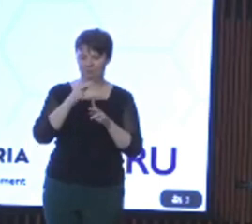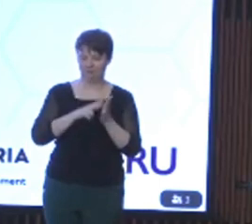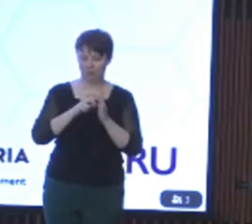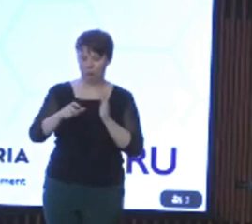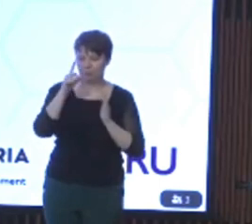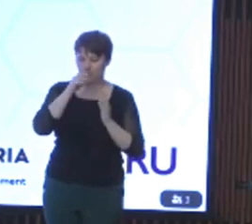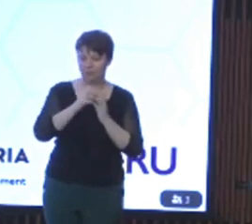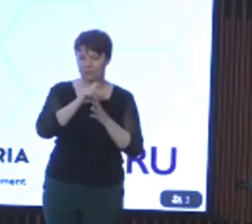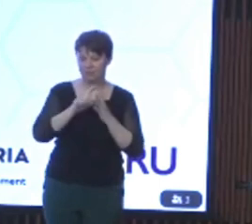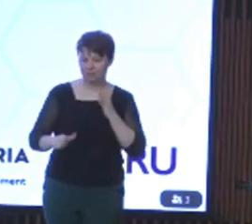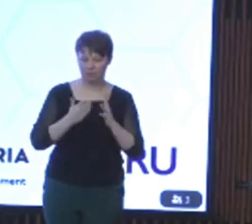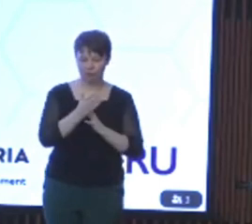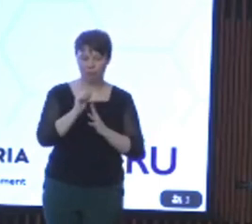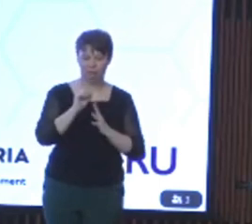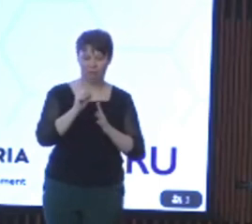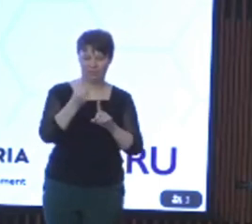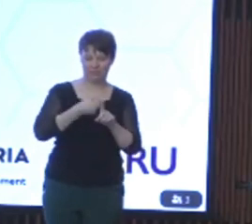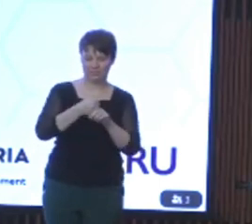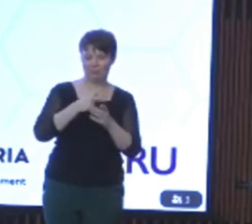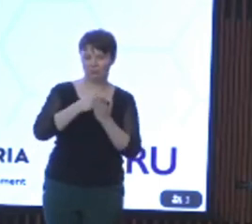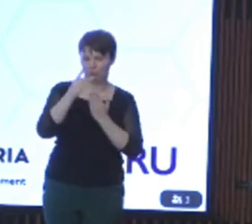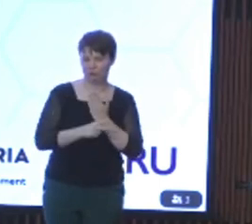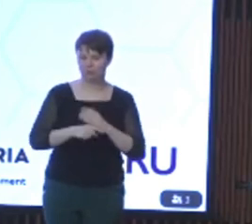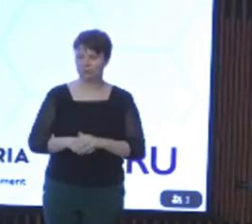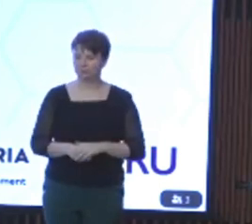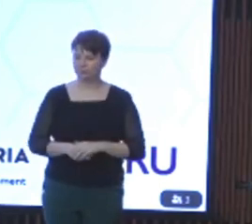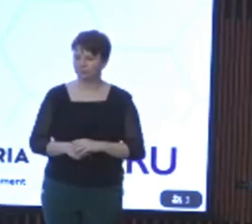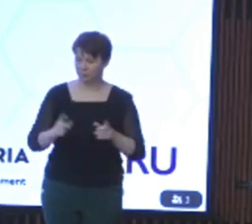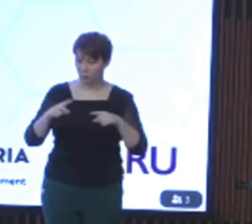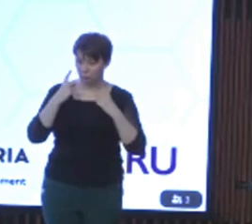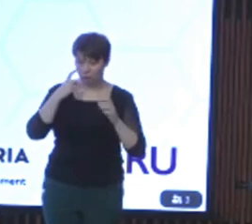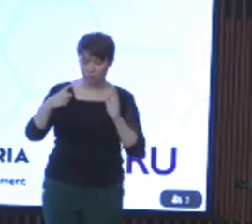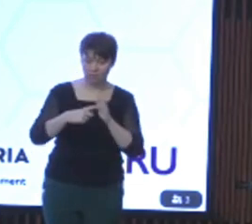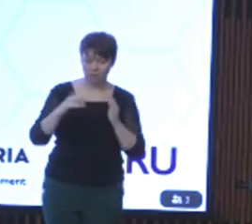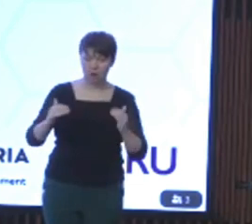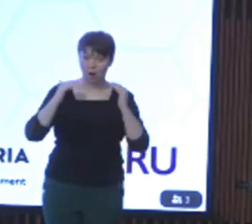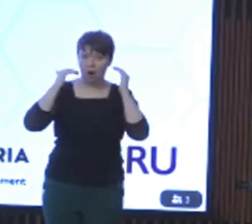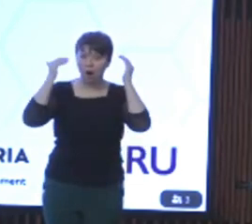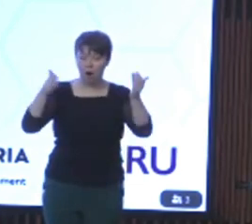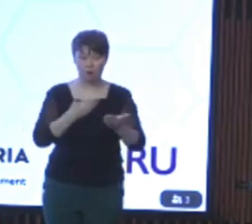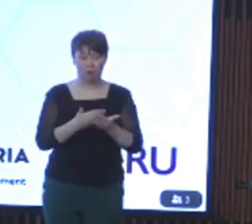advocacy program, and it's also that we recognize the current high demand for your services. So